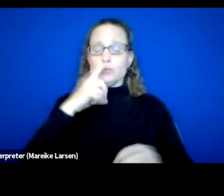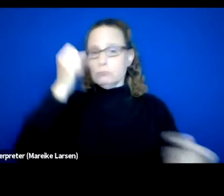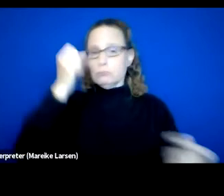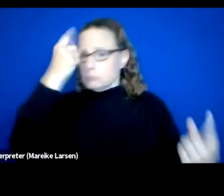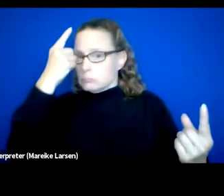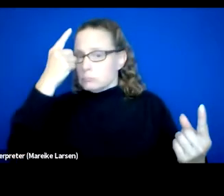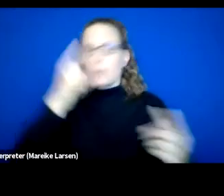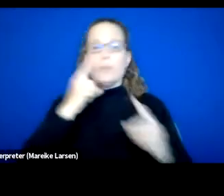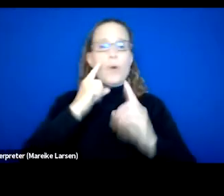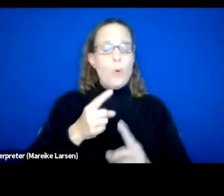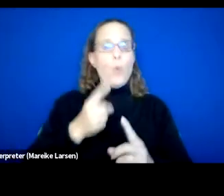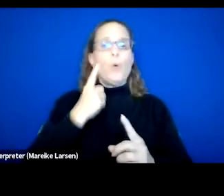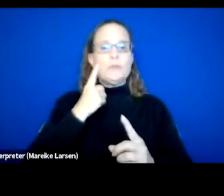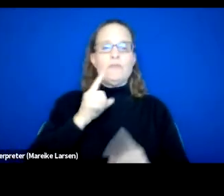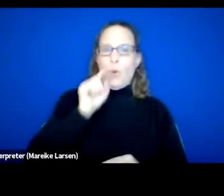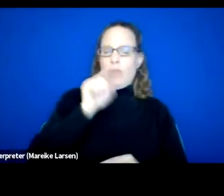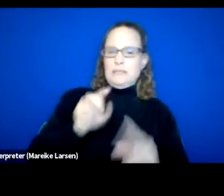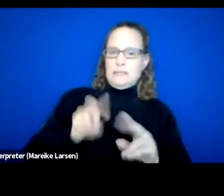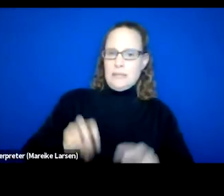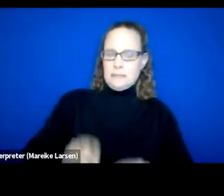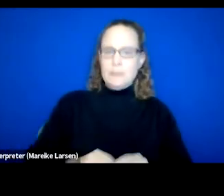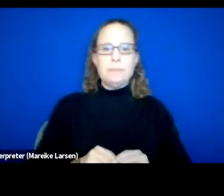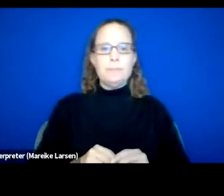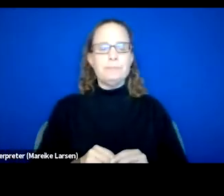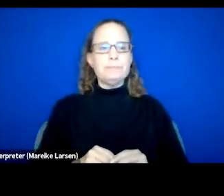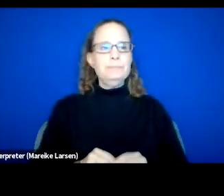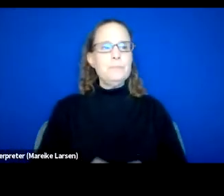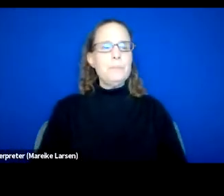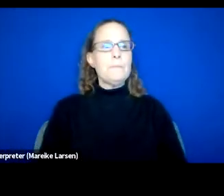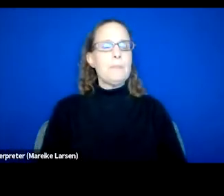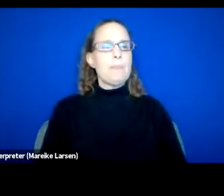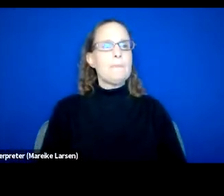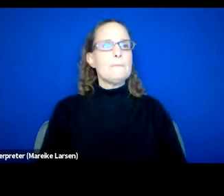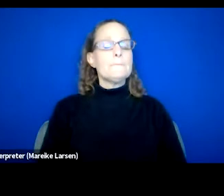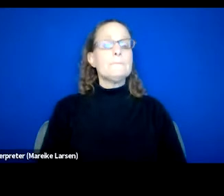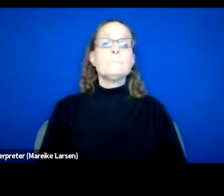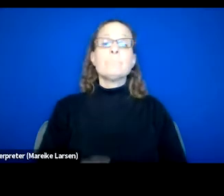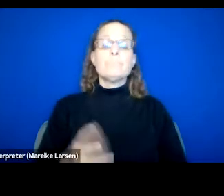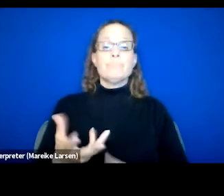for conducting the racial equity impact assessment. That'll take place during step two, the engagement process.